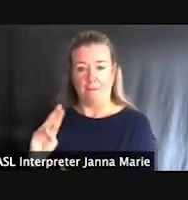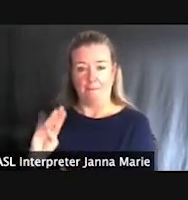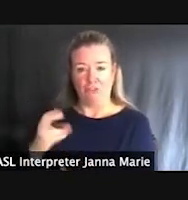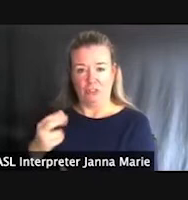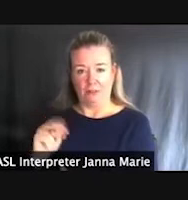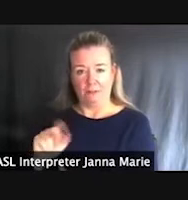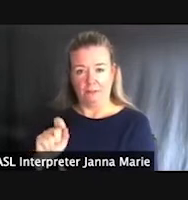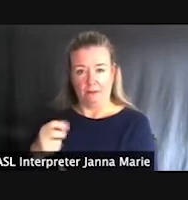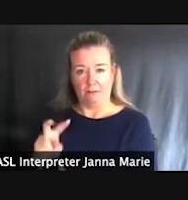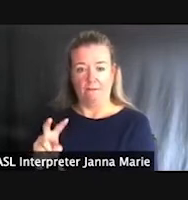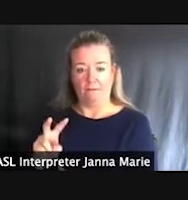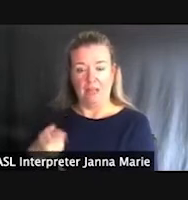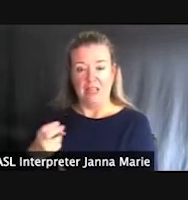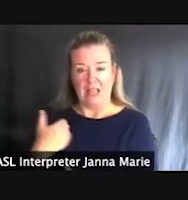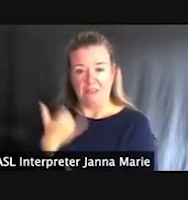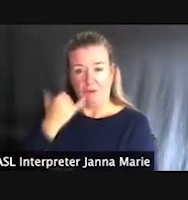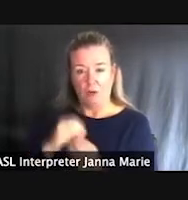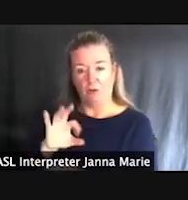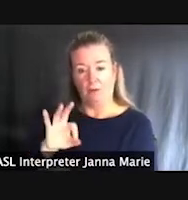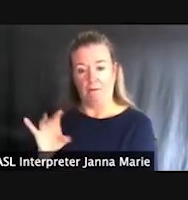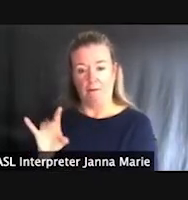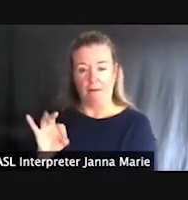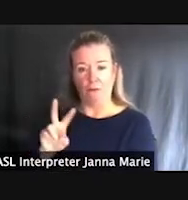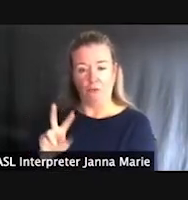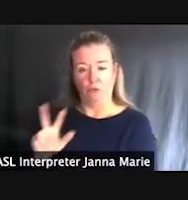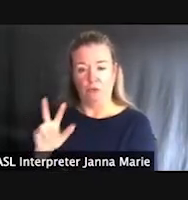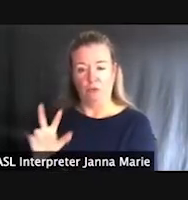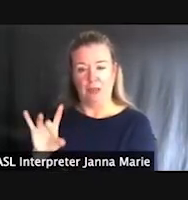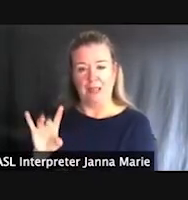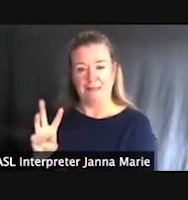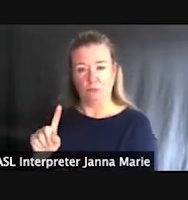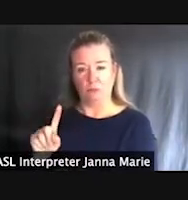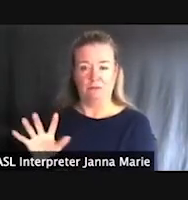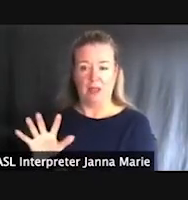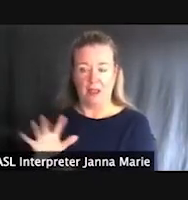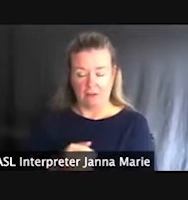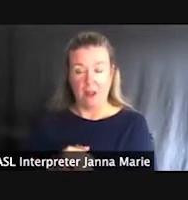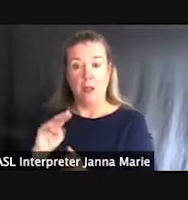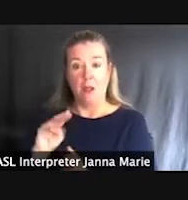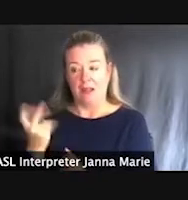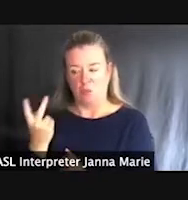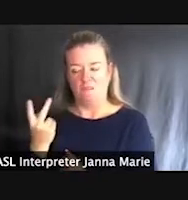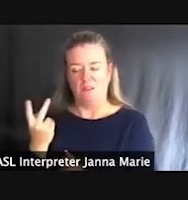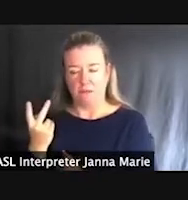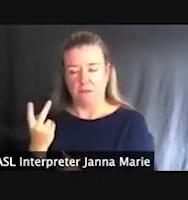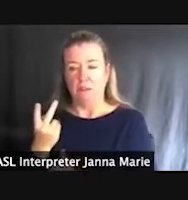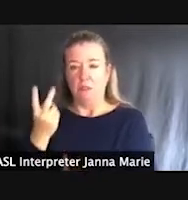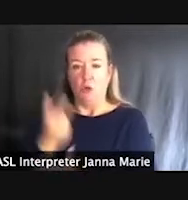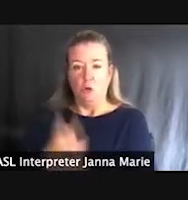got a phone number 989-233-8615. Mike and I are both on the accessibility team for the DNR.